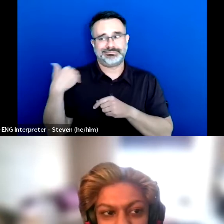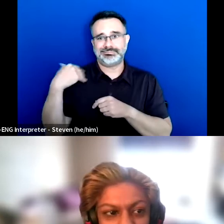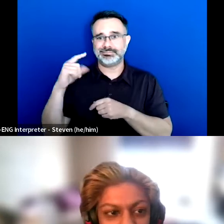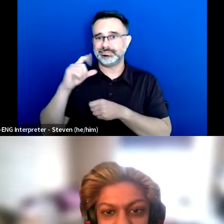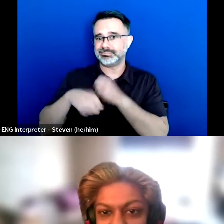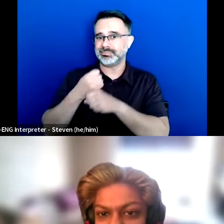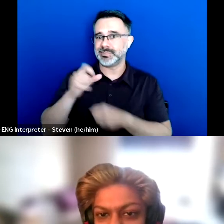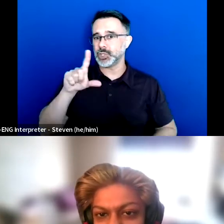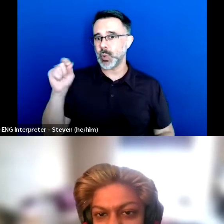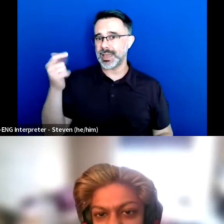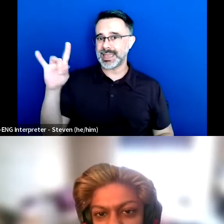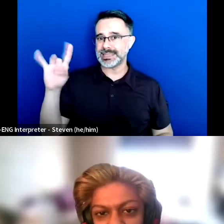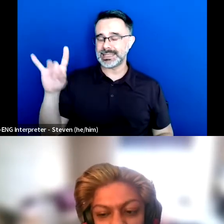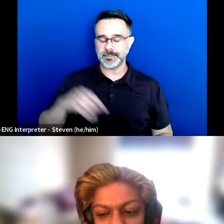So we got connected.